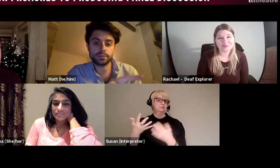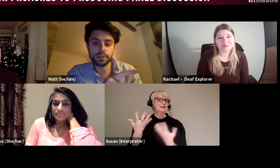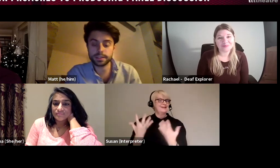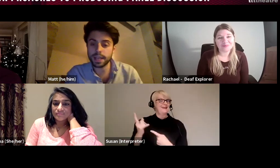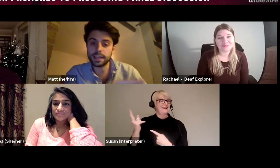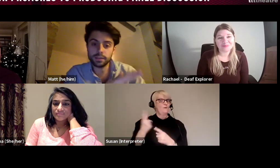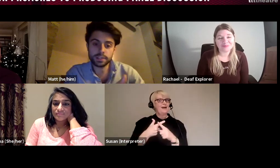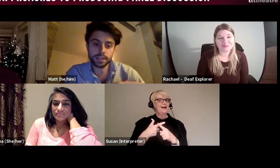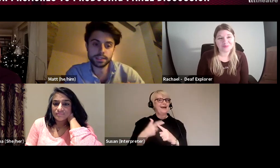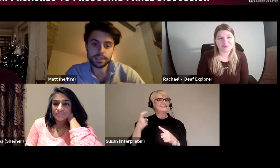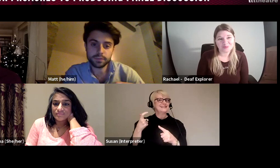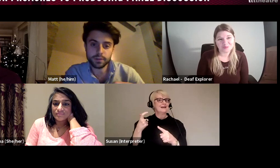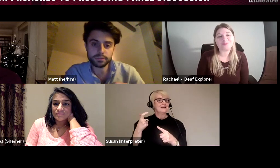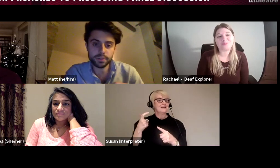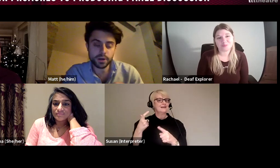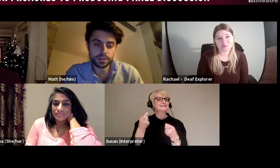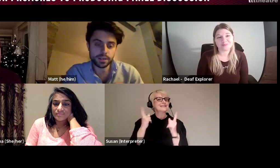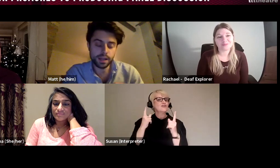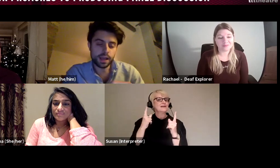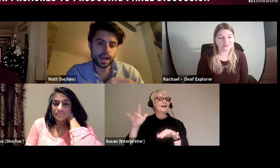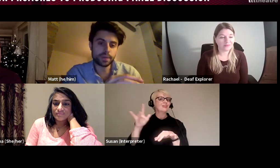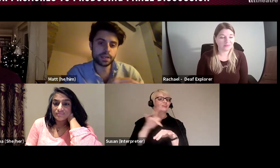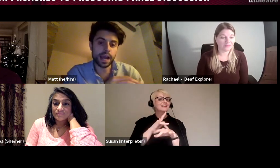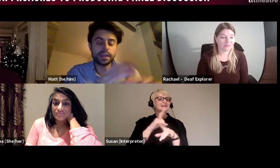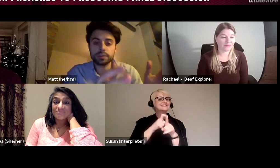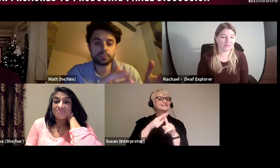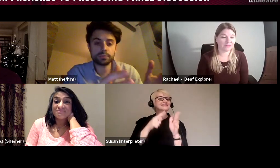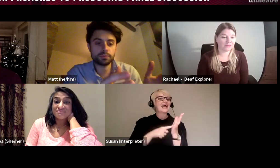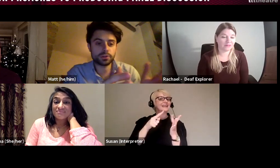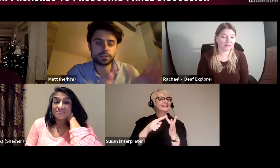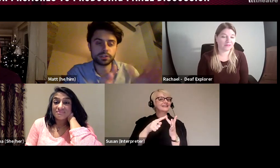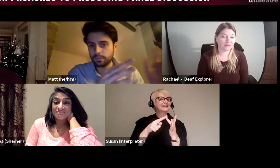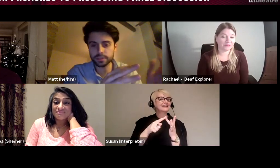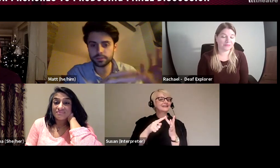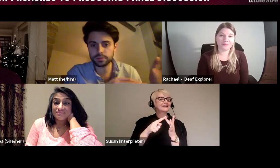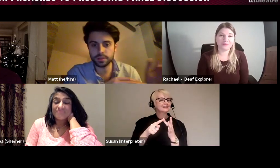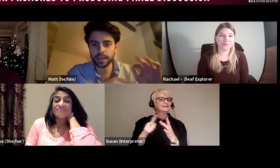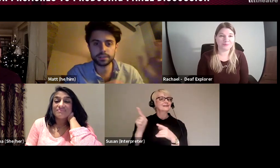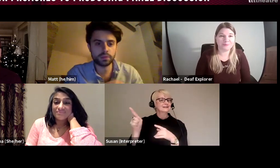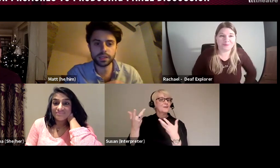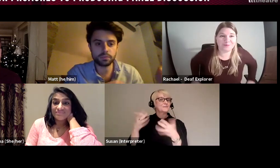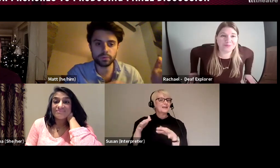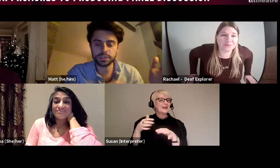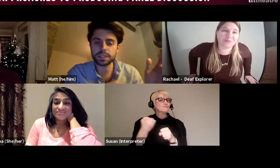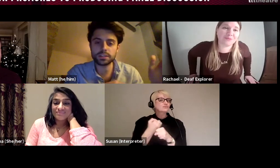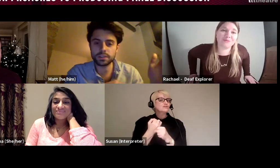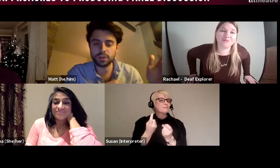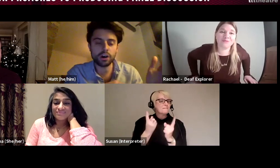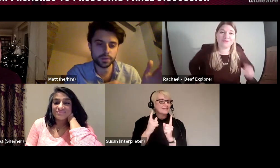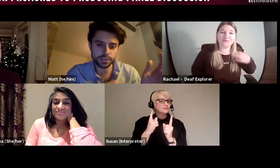Theatre deli and he was a production manager for instance, he was an assistant carpenter,